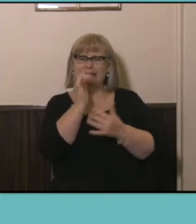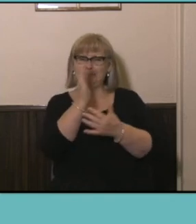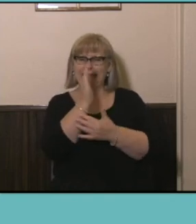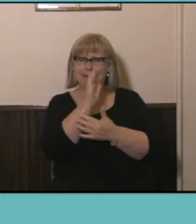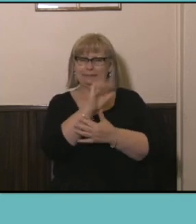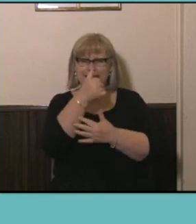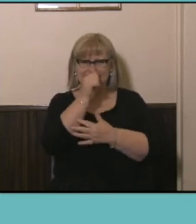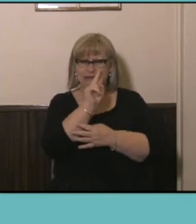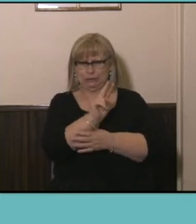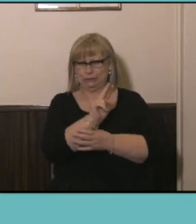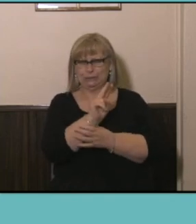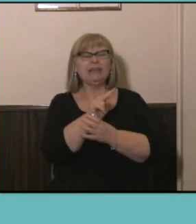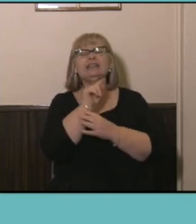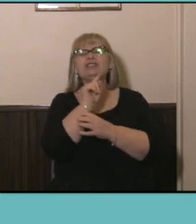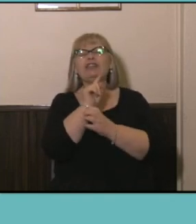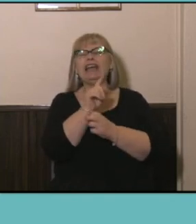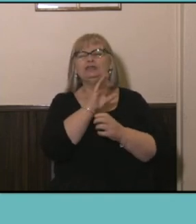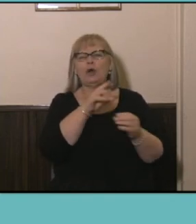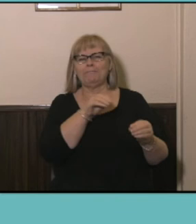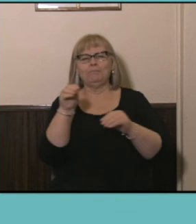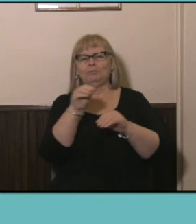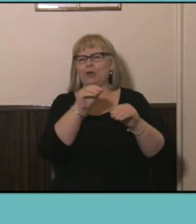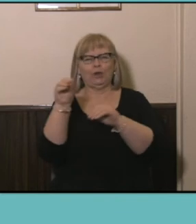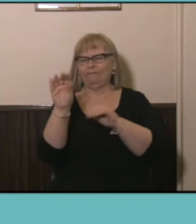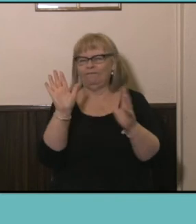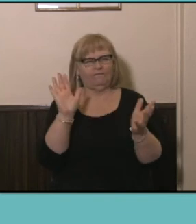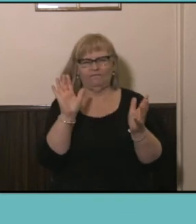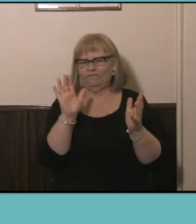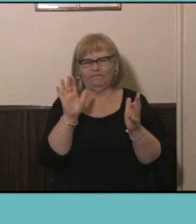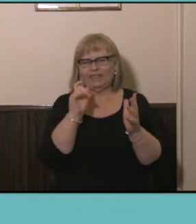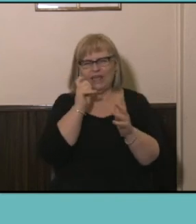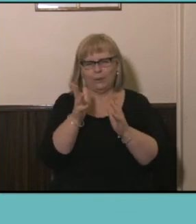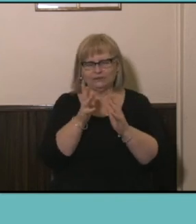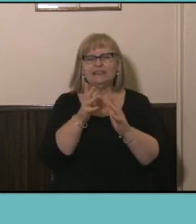also one of our most least likely to move age groups.